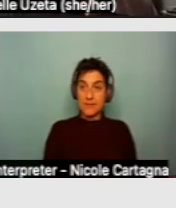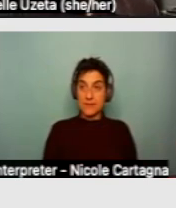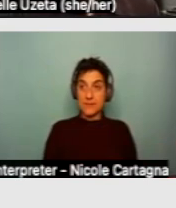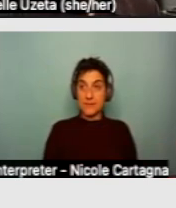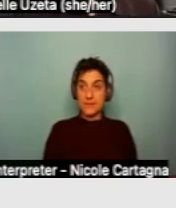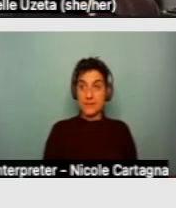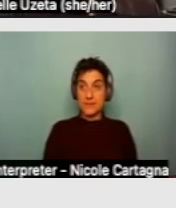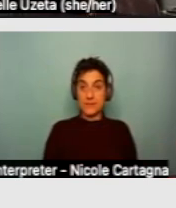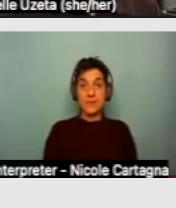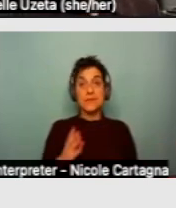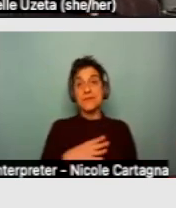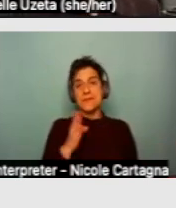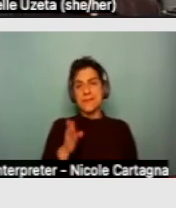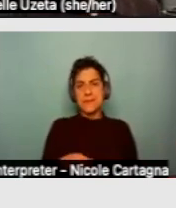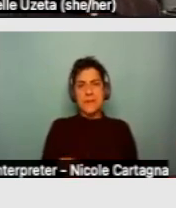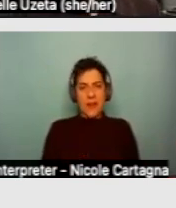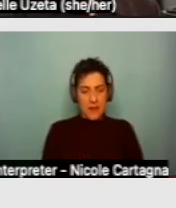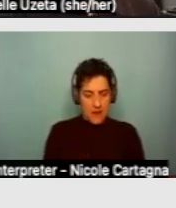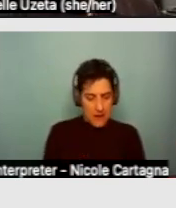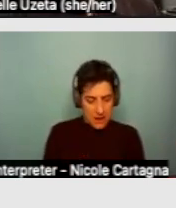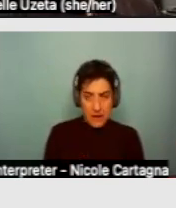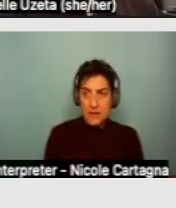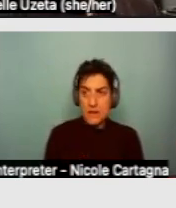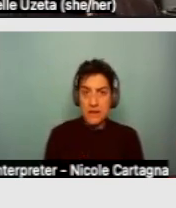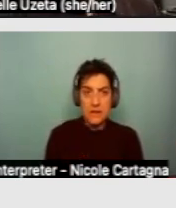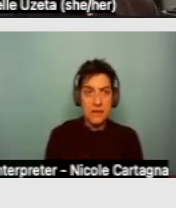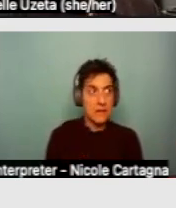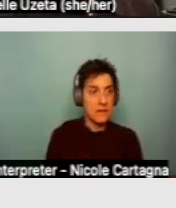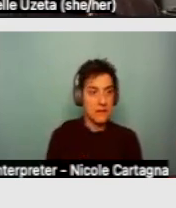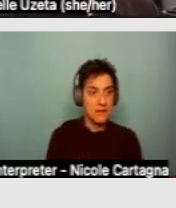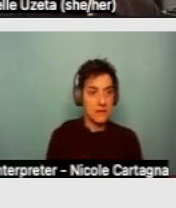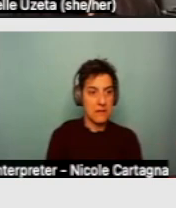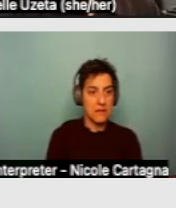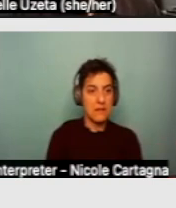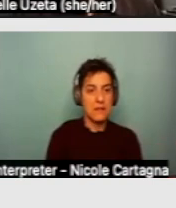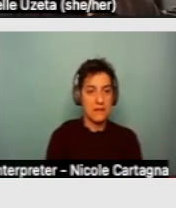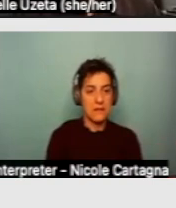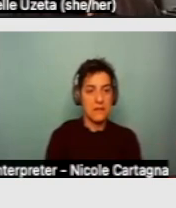And then just a couple of things to keep in mind, if you're working in fair housing and